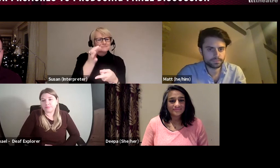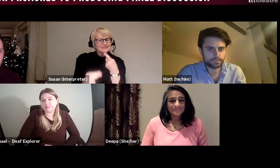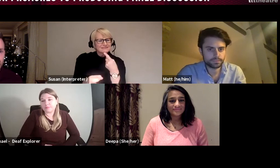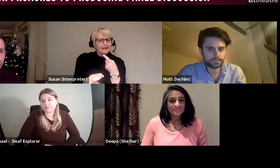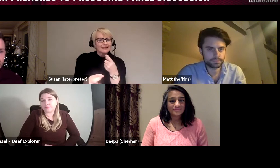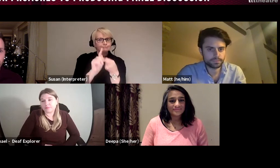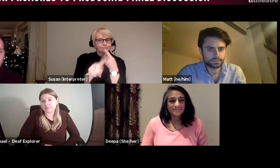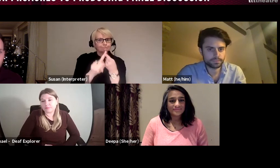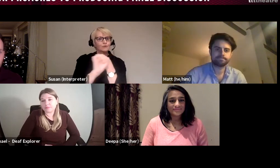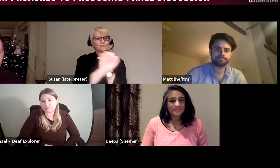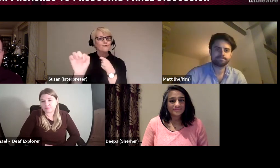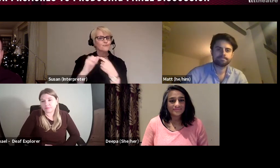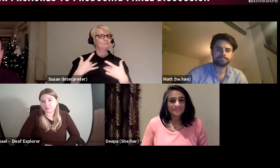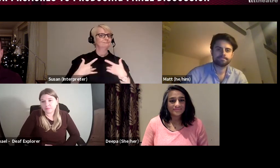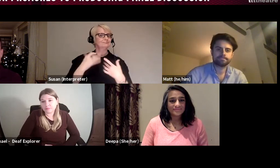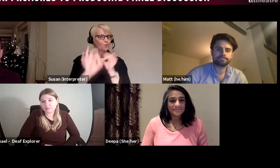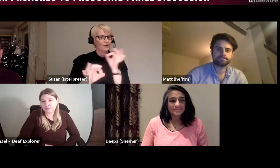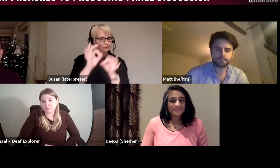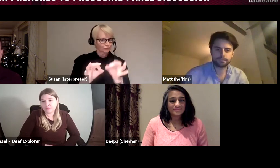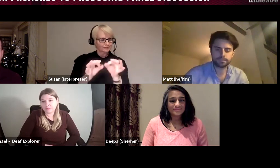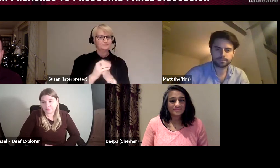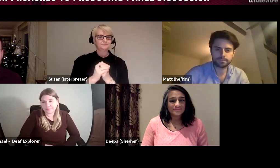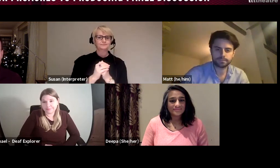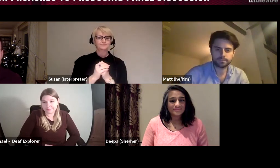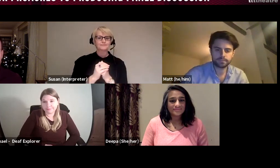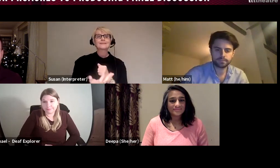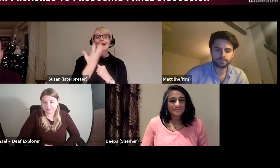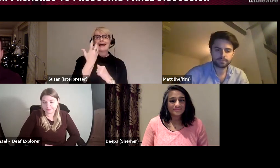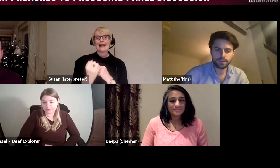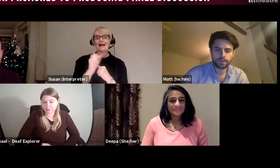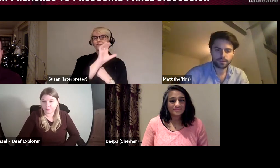You can use the Q&A function on Zoom to ask your questions throughout the event so feel